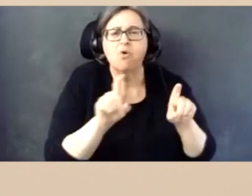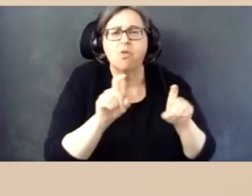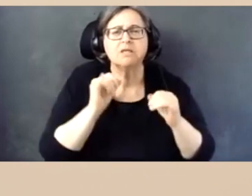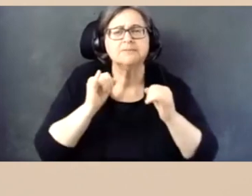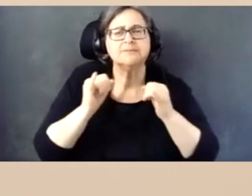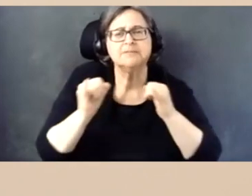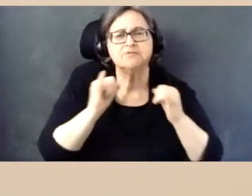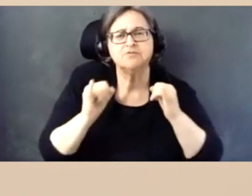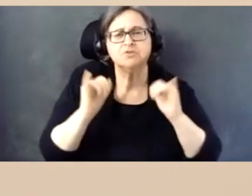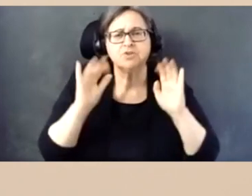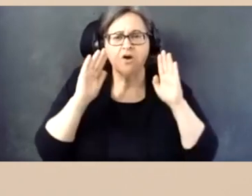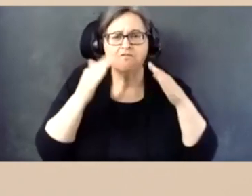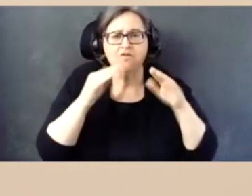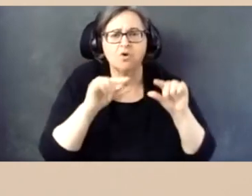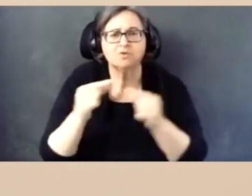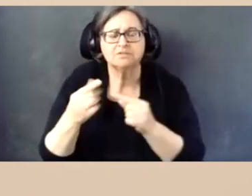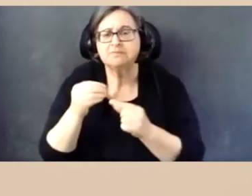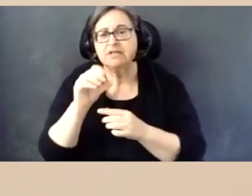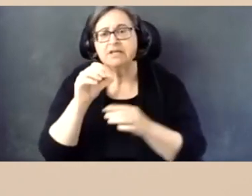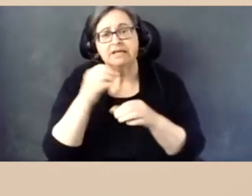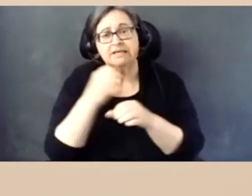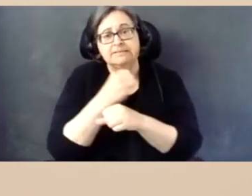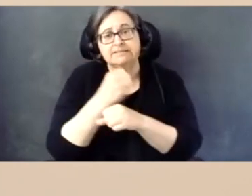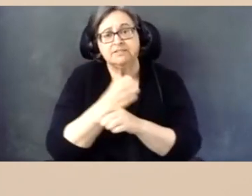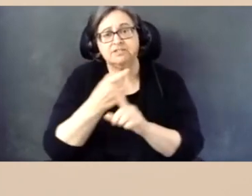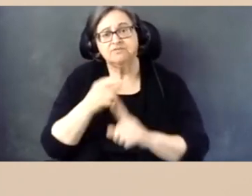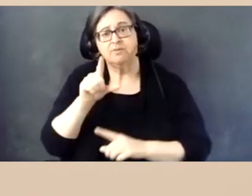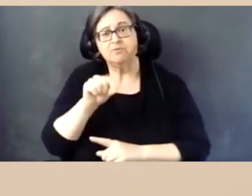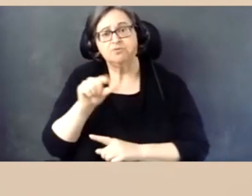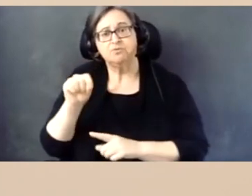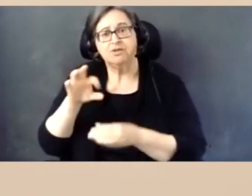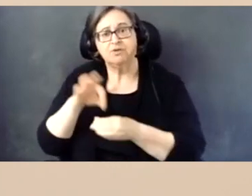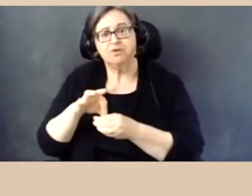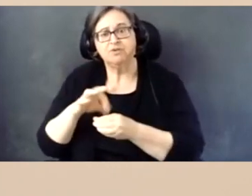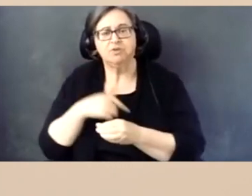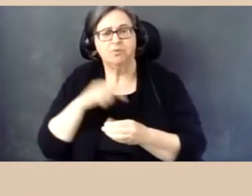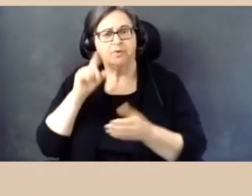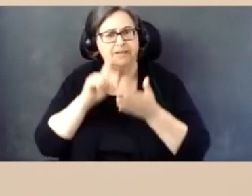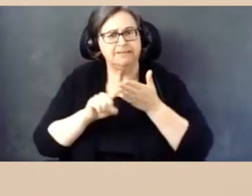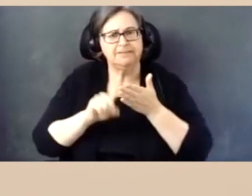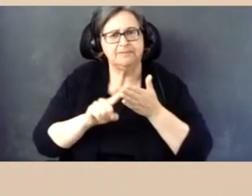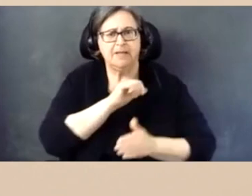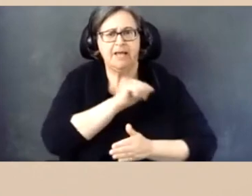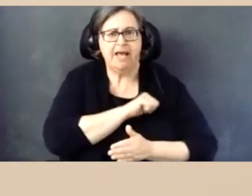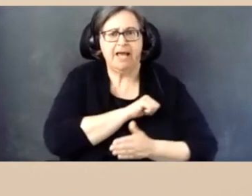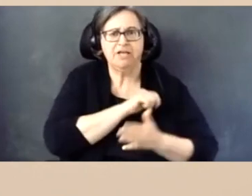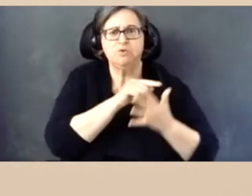Using polling, interviews, focus groups, and data from the 2020 Election, we examined the